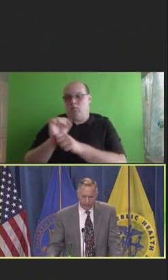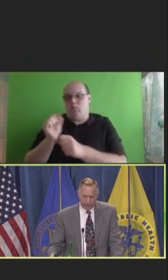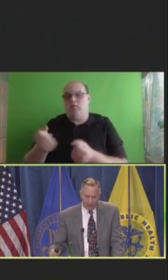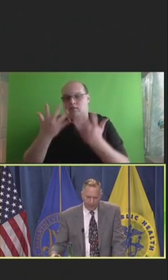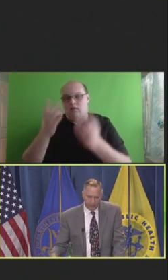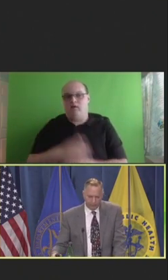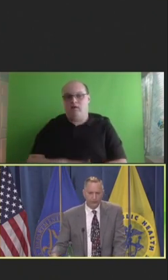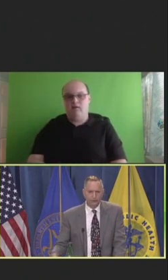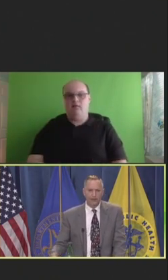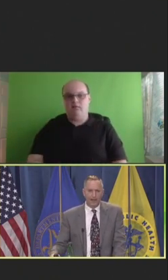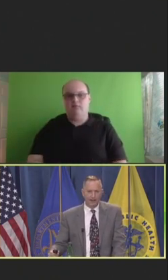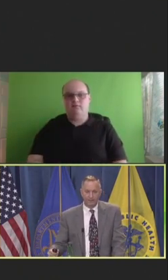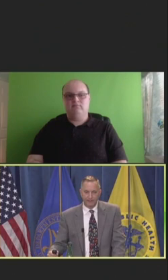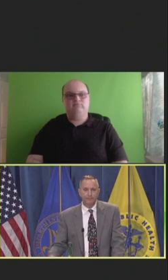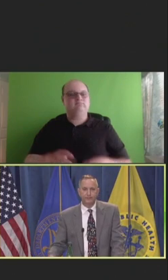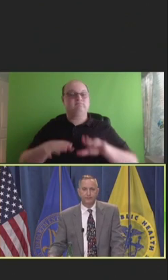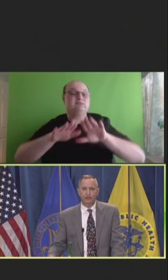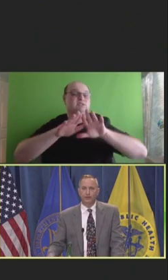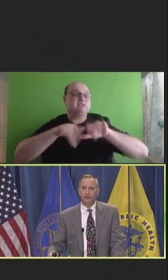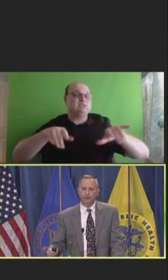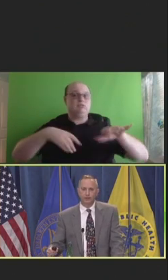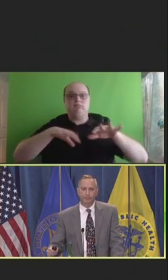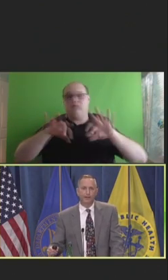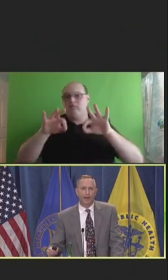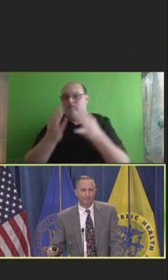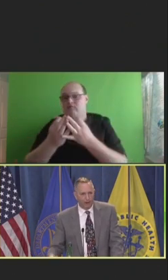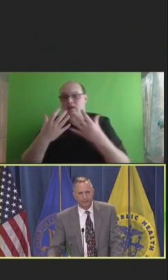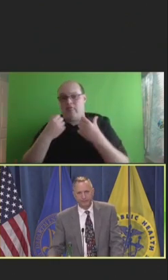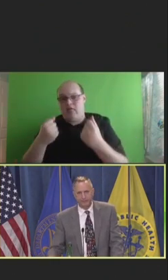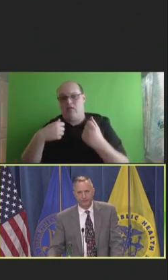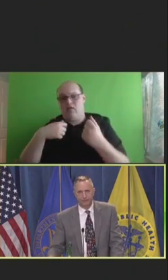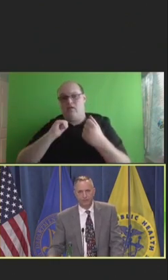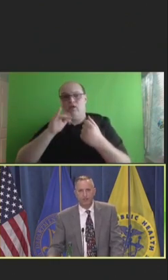The health of children and families in general should be a bipartisan issue.